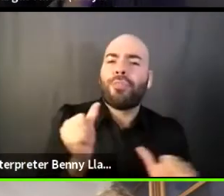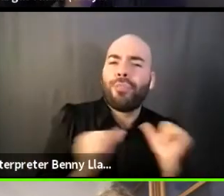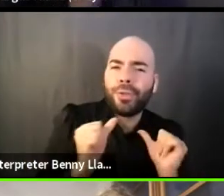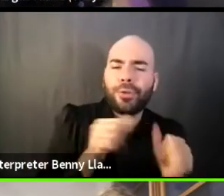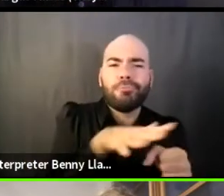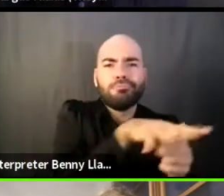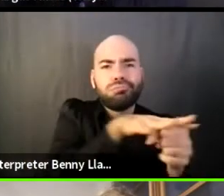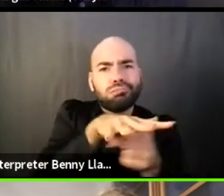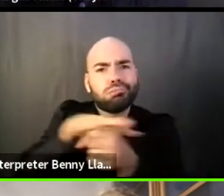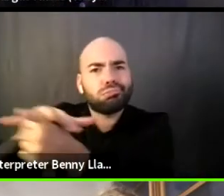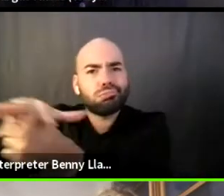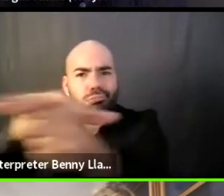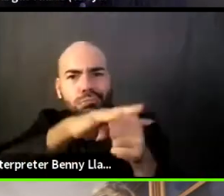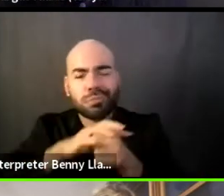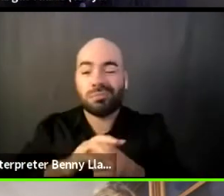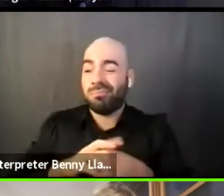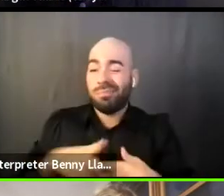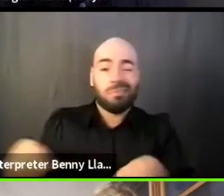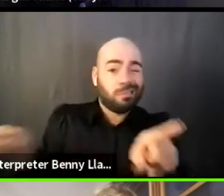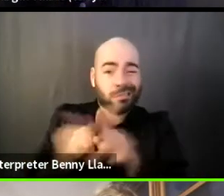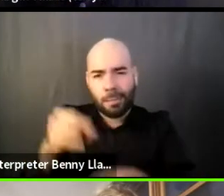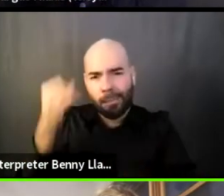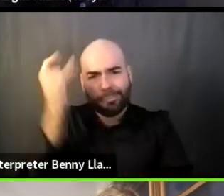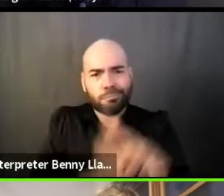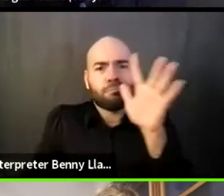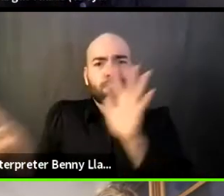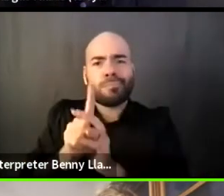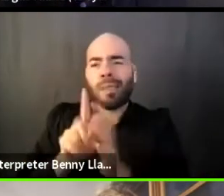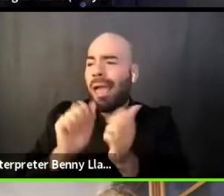of what does it look like to be an anti-racist institution